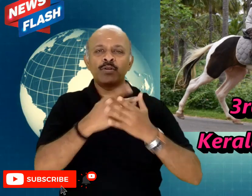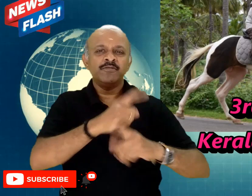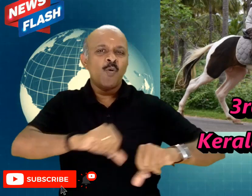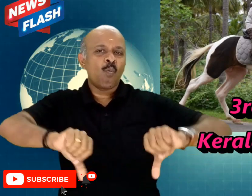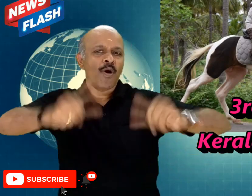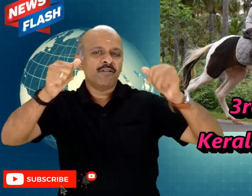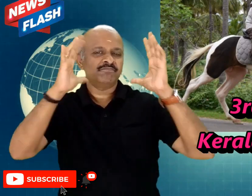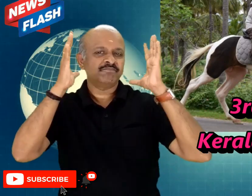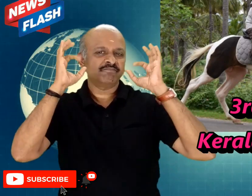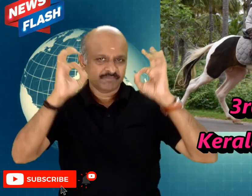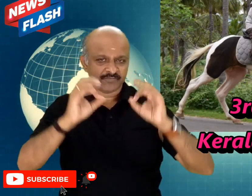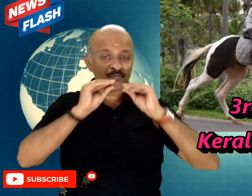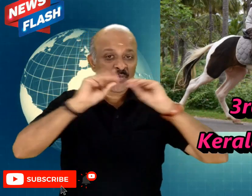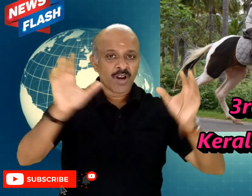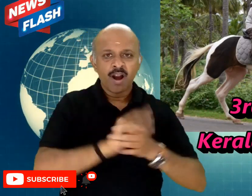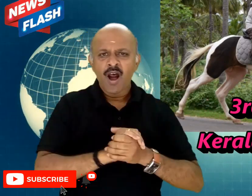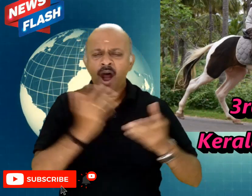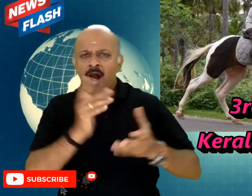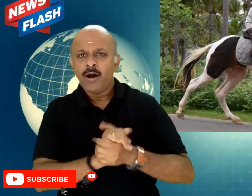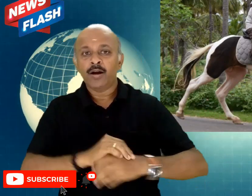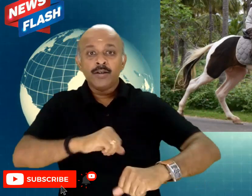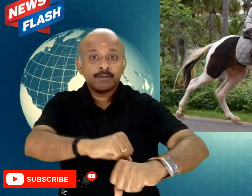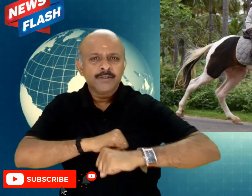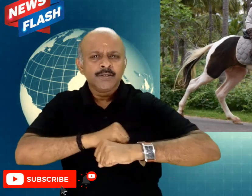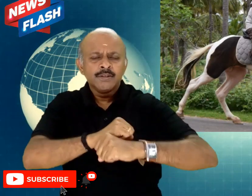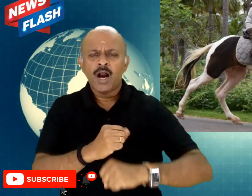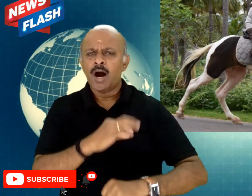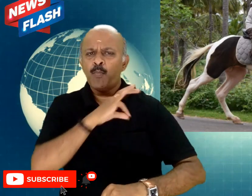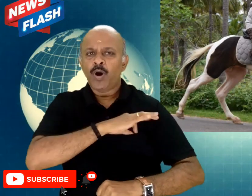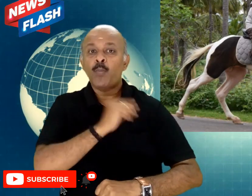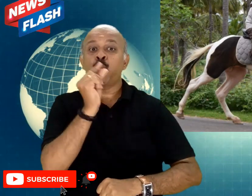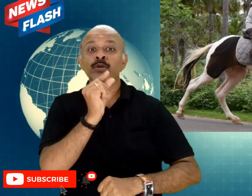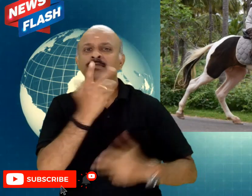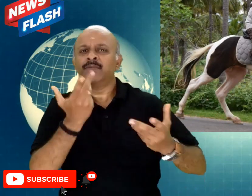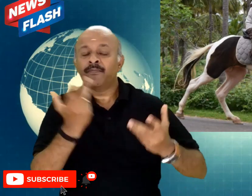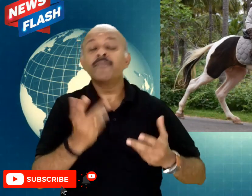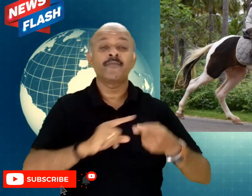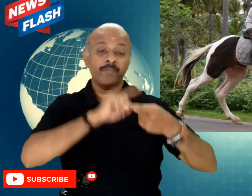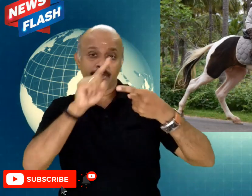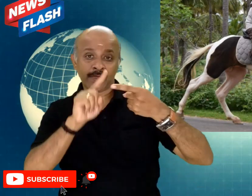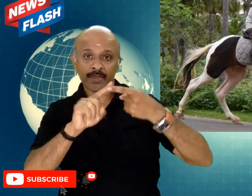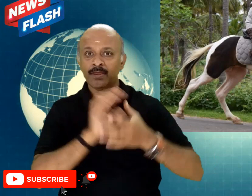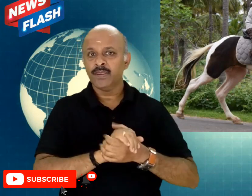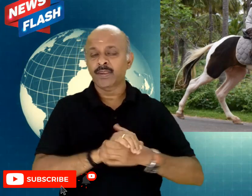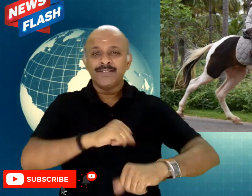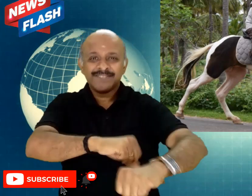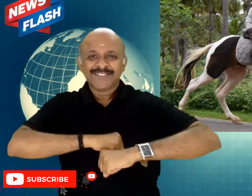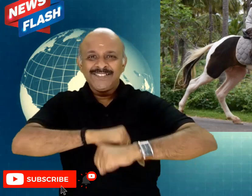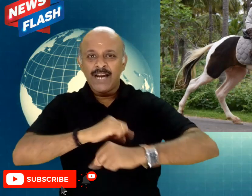got the third place he uses the horses for marriage